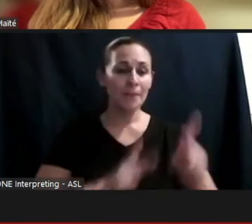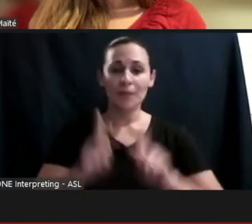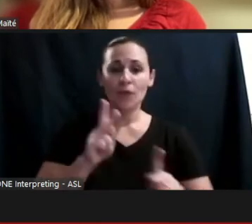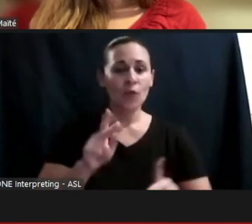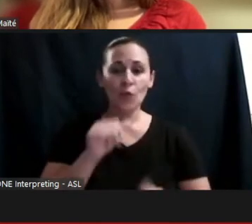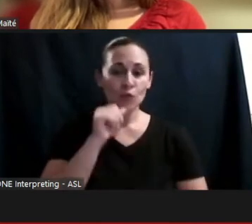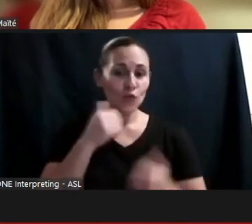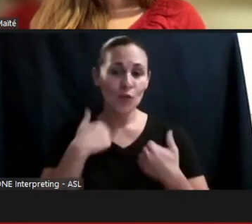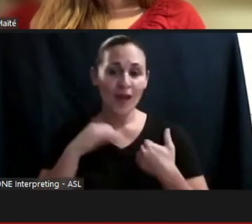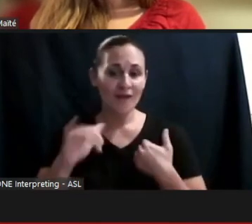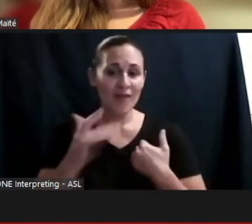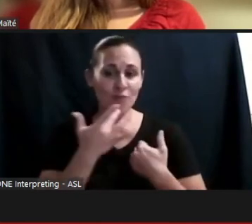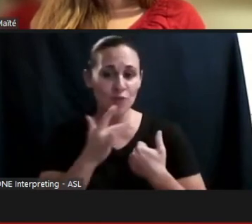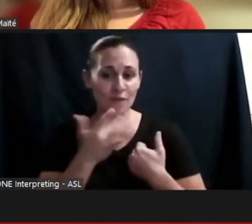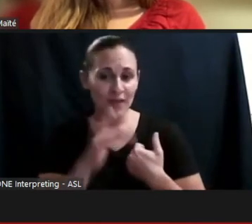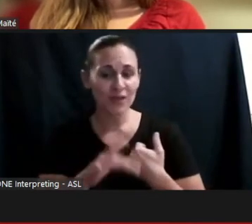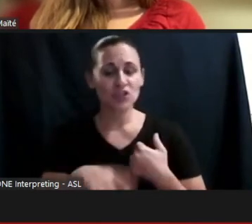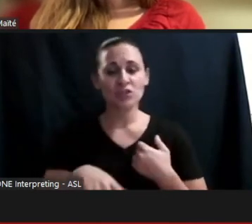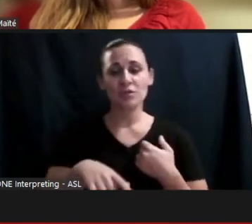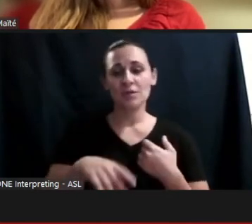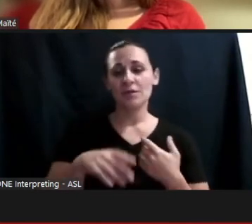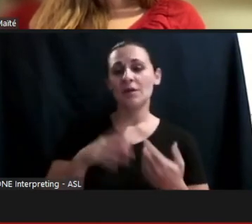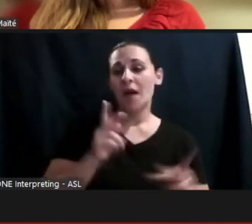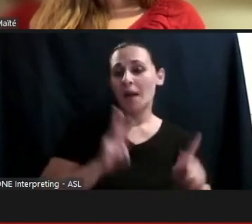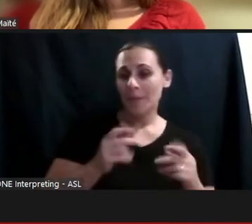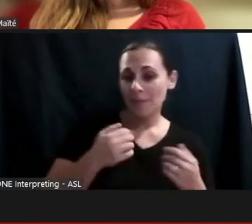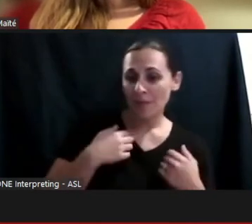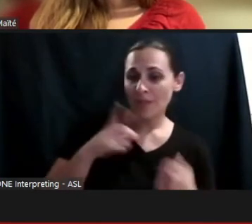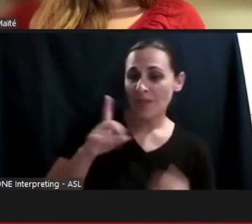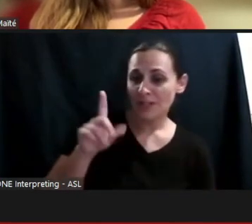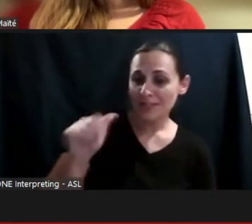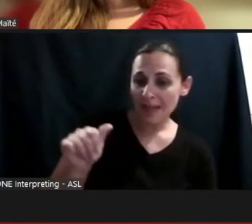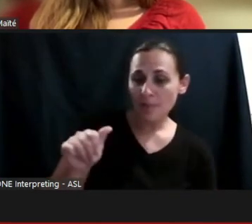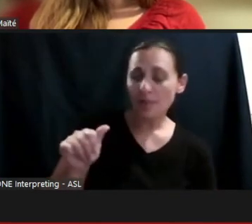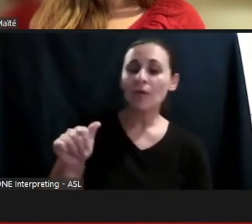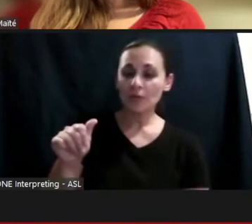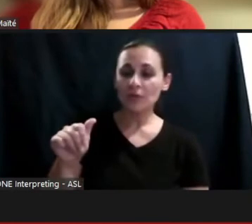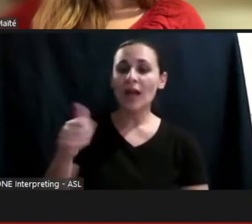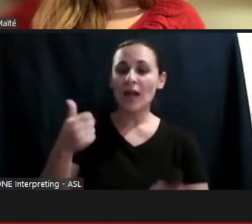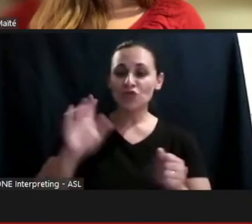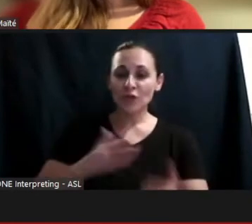are disabled, and really get to where we are now. That's my pie-in-the-sky hope for the future.